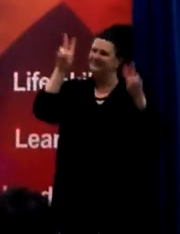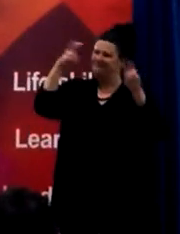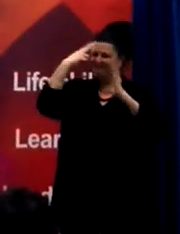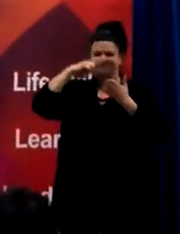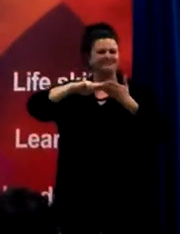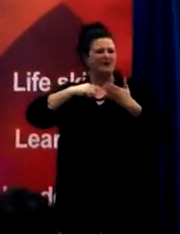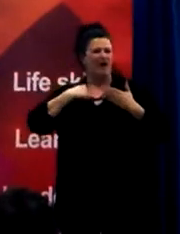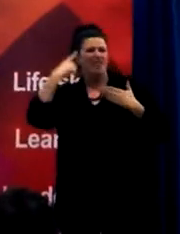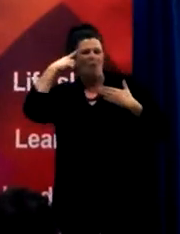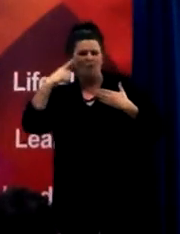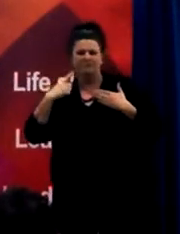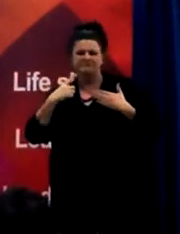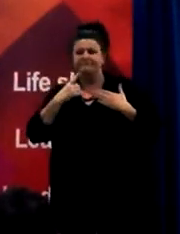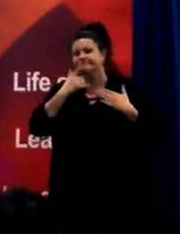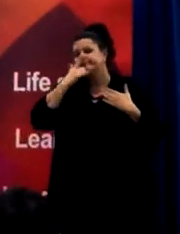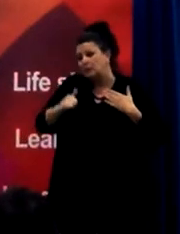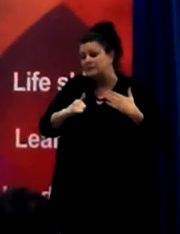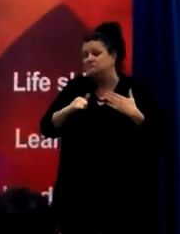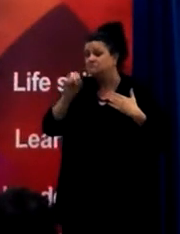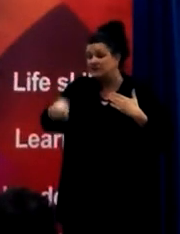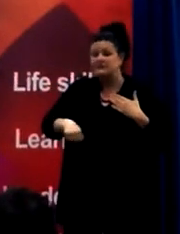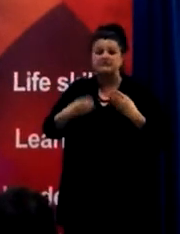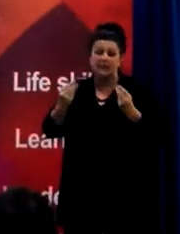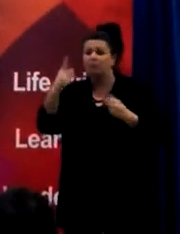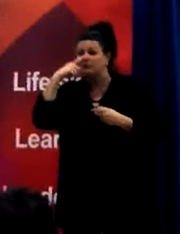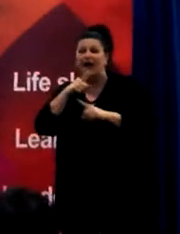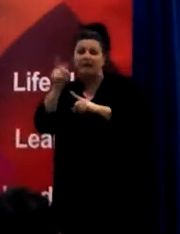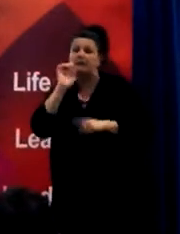Sadly, there are people out there who are unkind to us with hearing loss